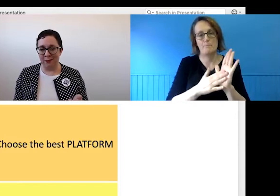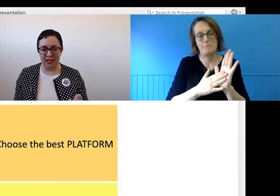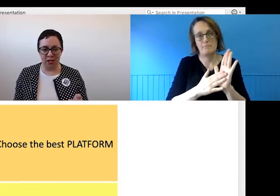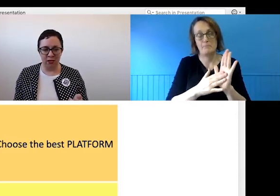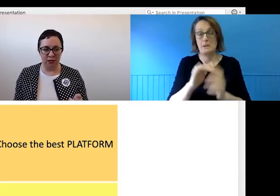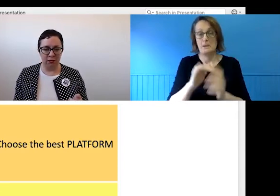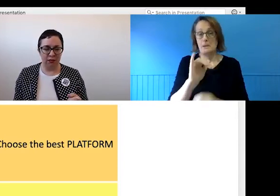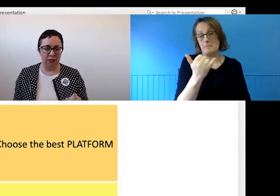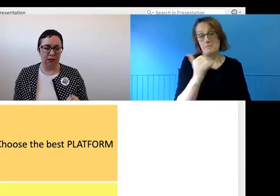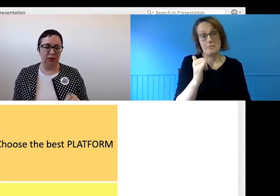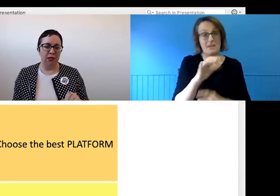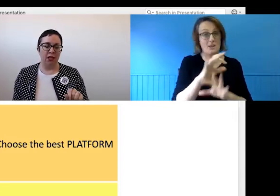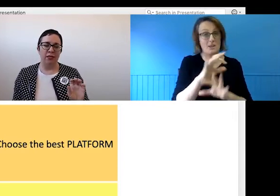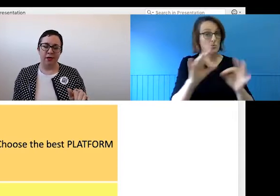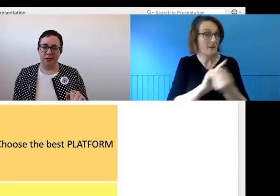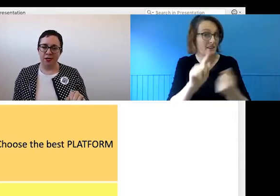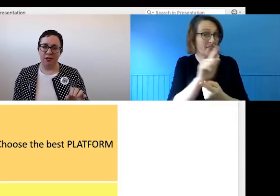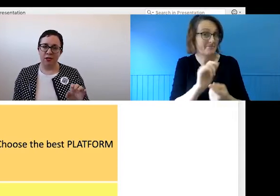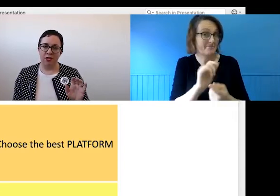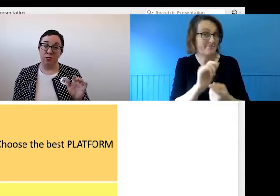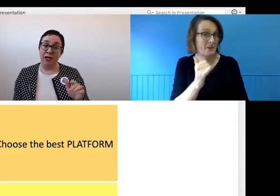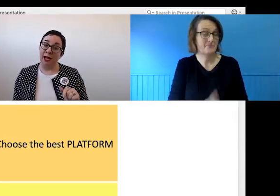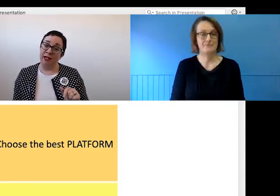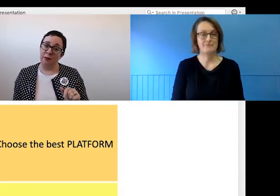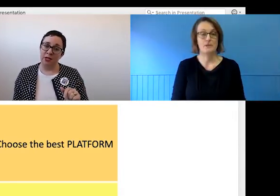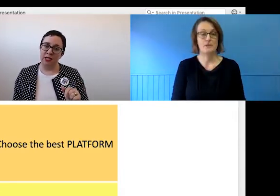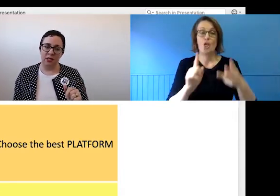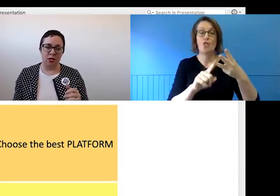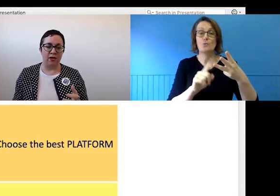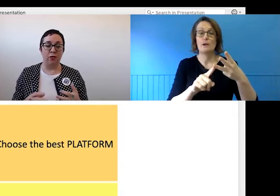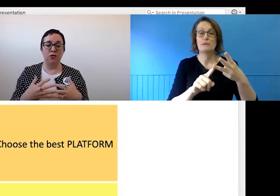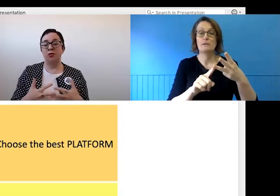may or may not be a meeting. Third, streamlining the process. So if we